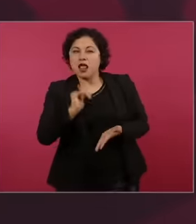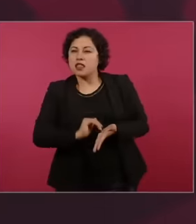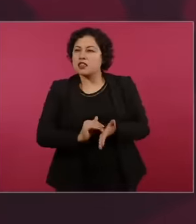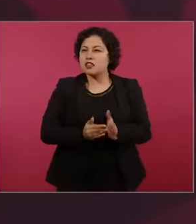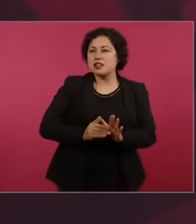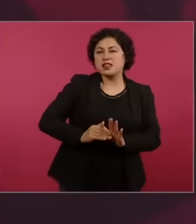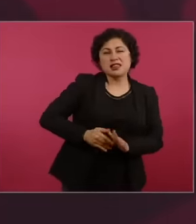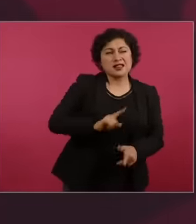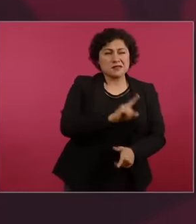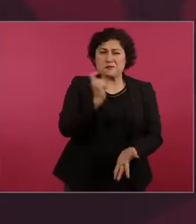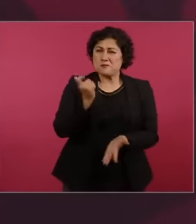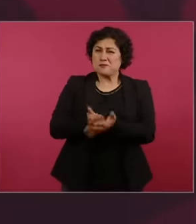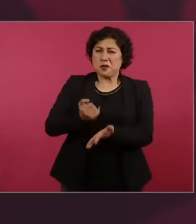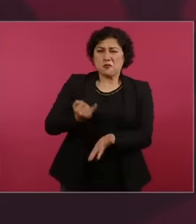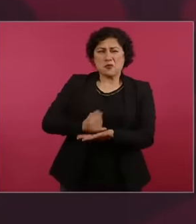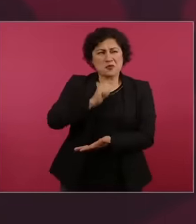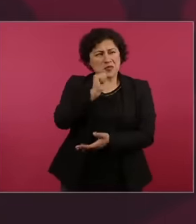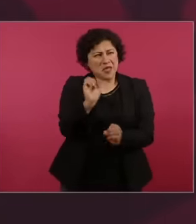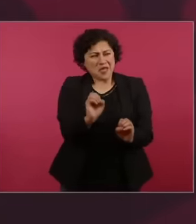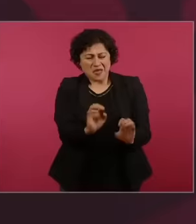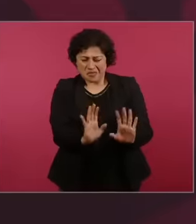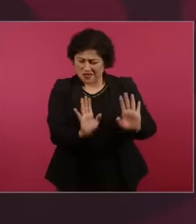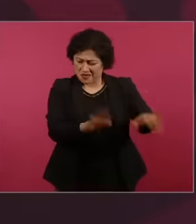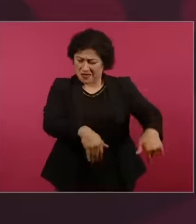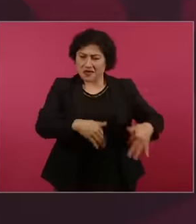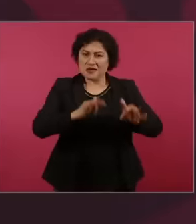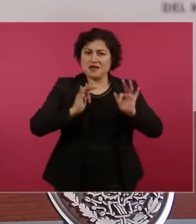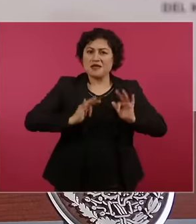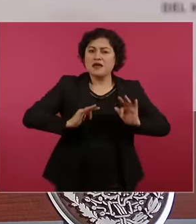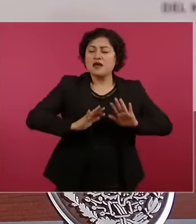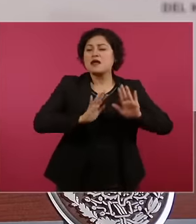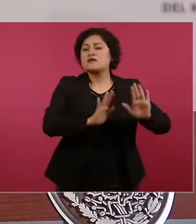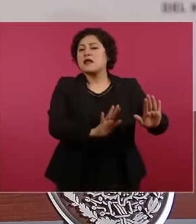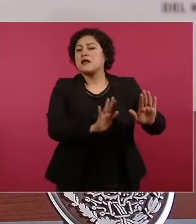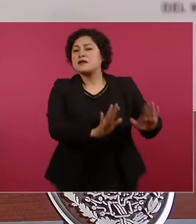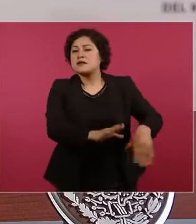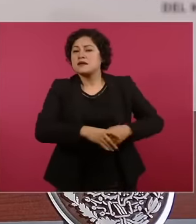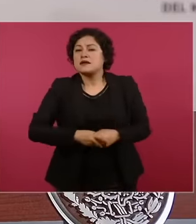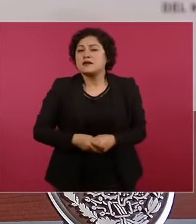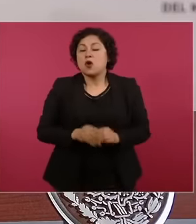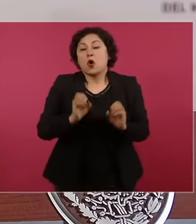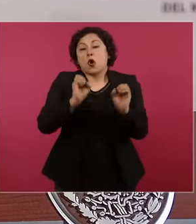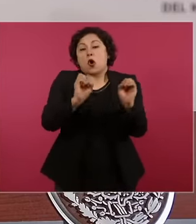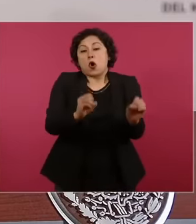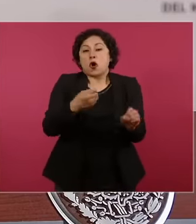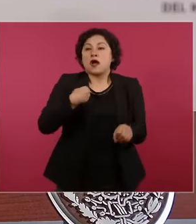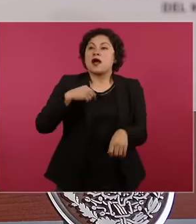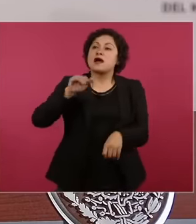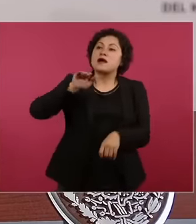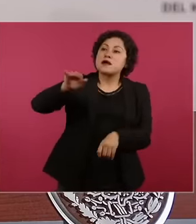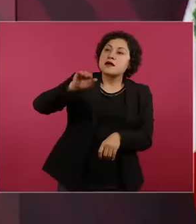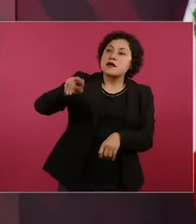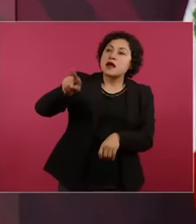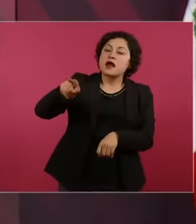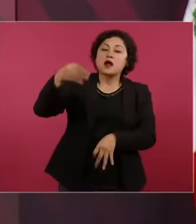anything, let's go. to go to the judiciary at all